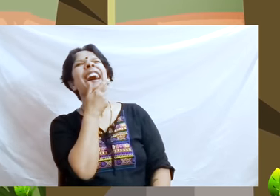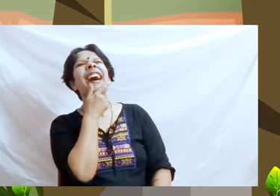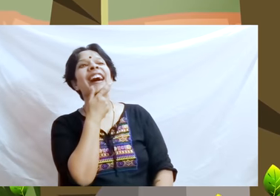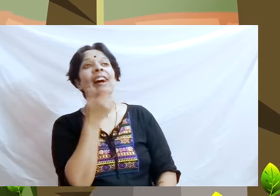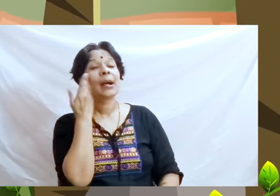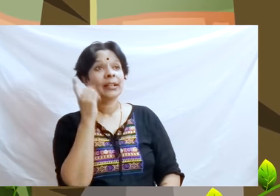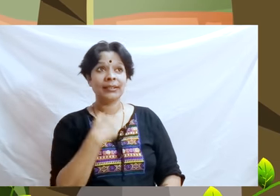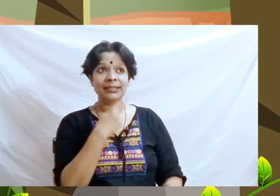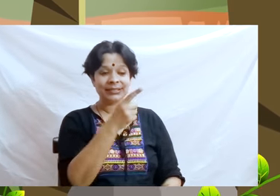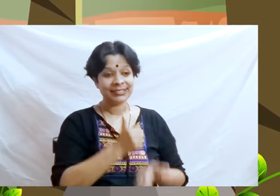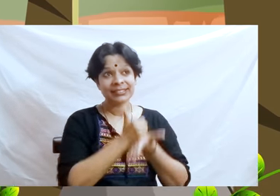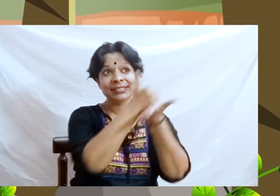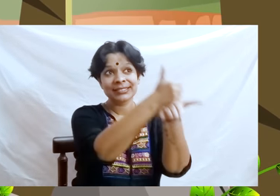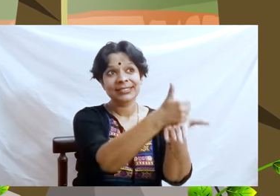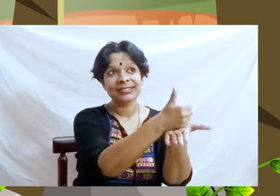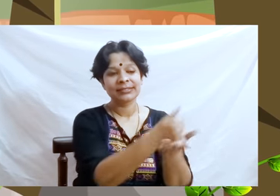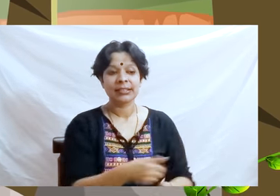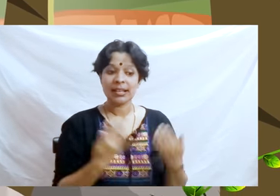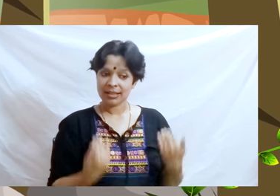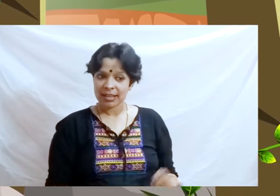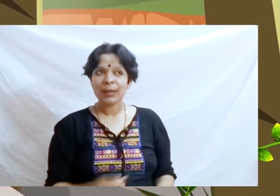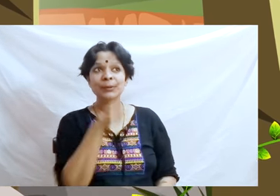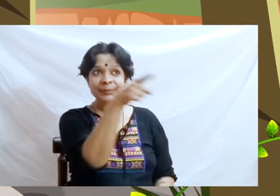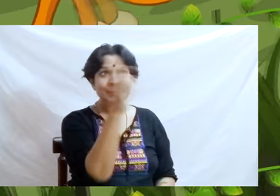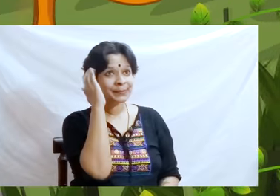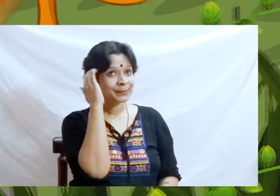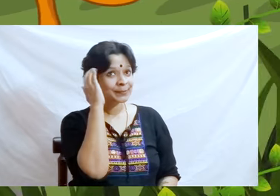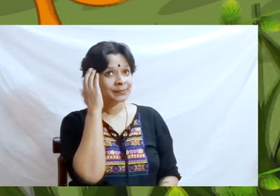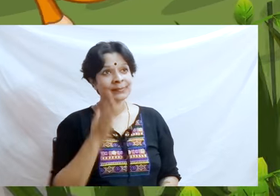That day, the lion realized that “Kindness is never wasted”